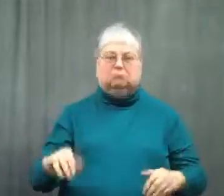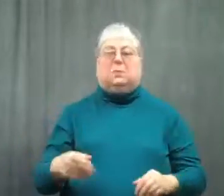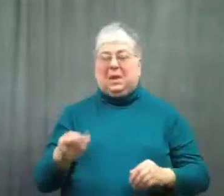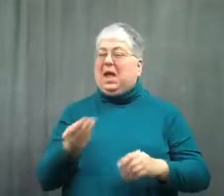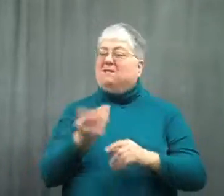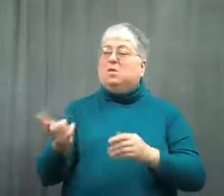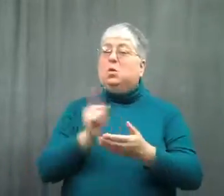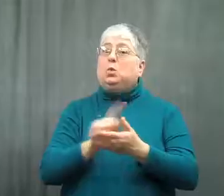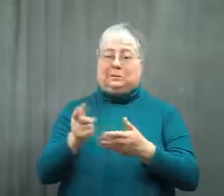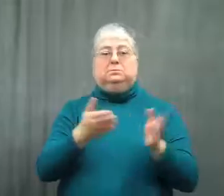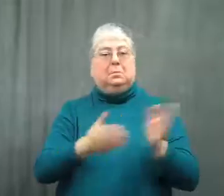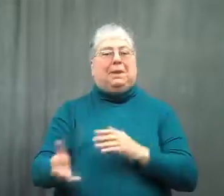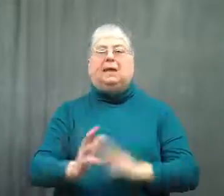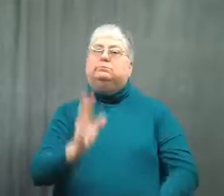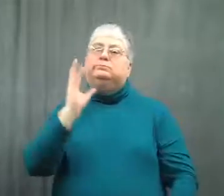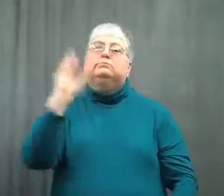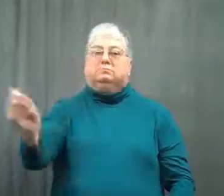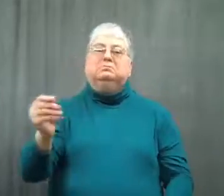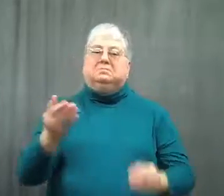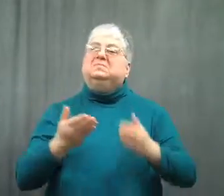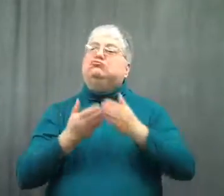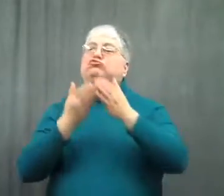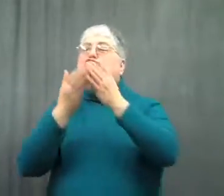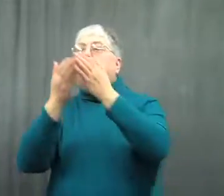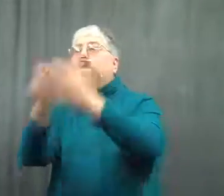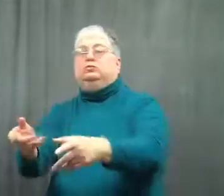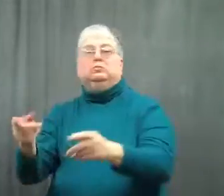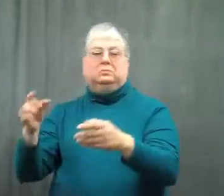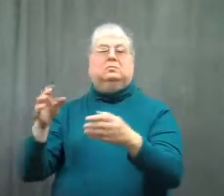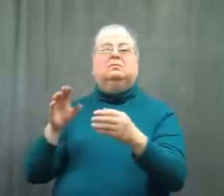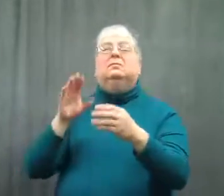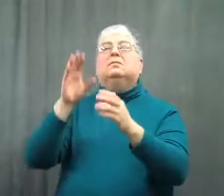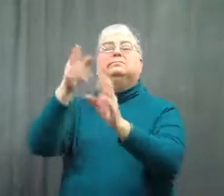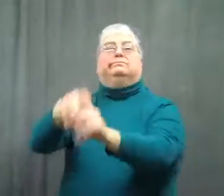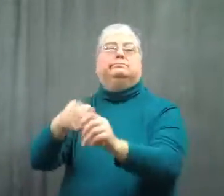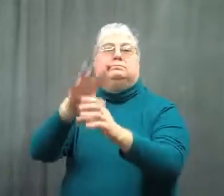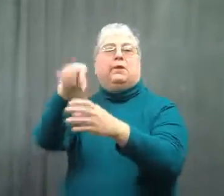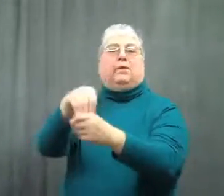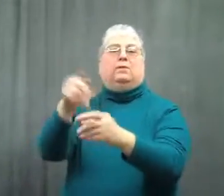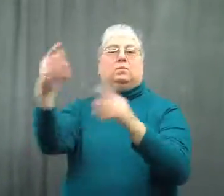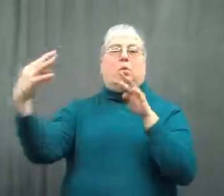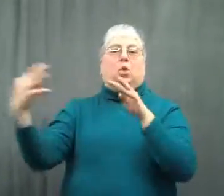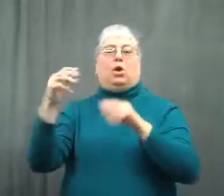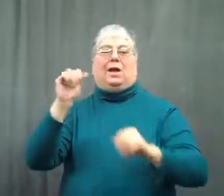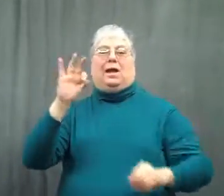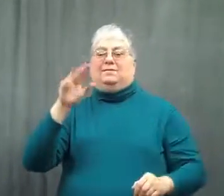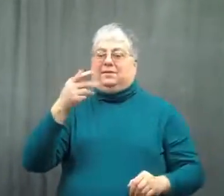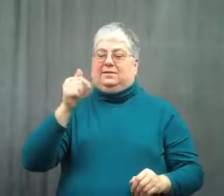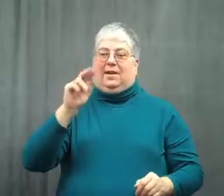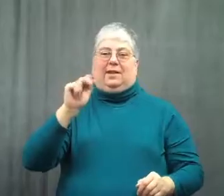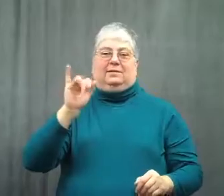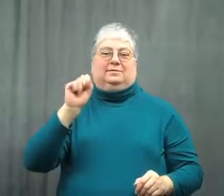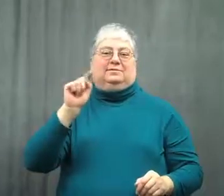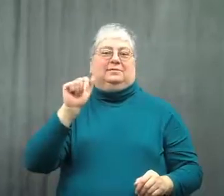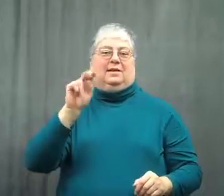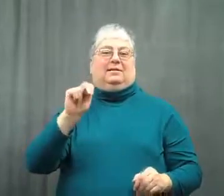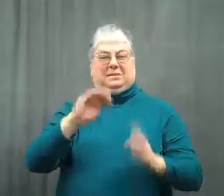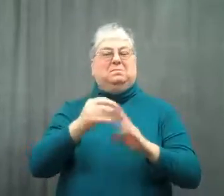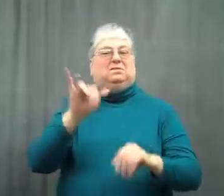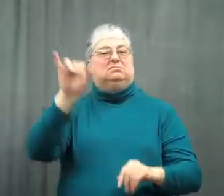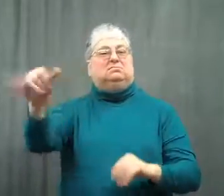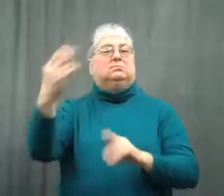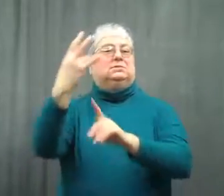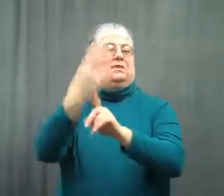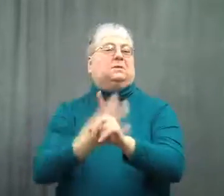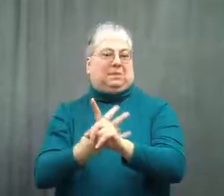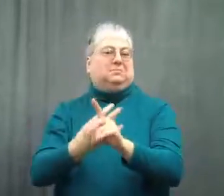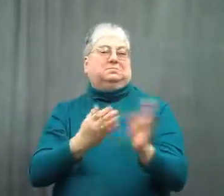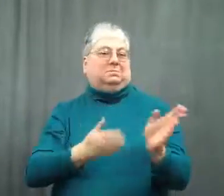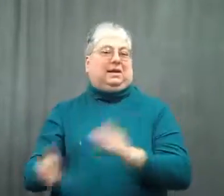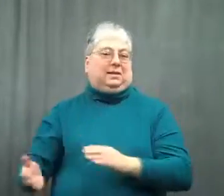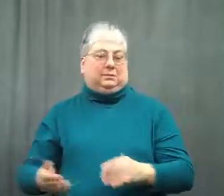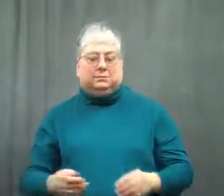It was to leave in a few weeks for a 7 month stint in the war in Afghanistan.